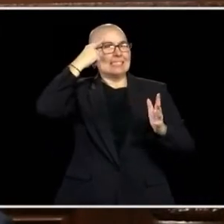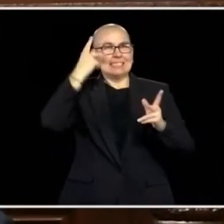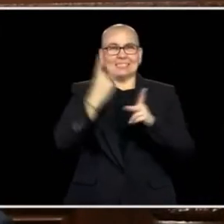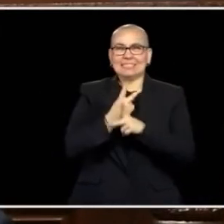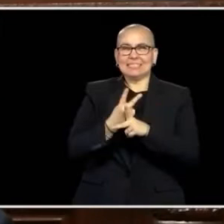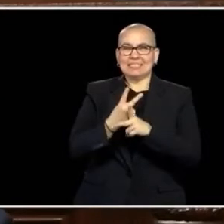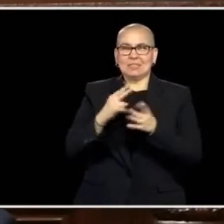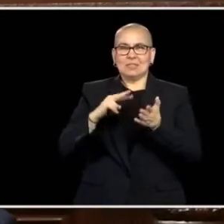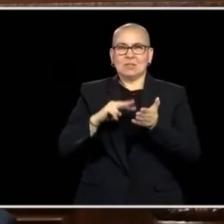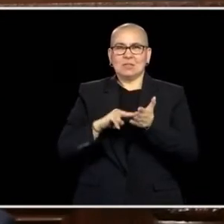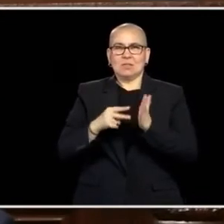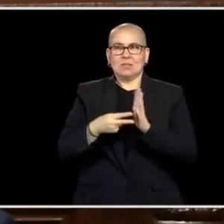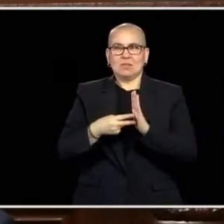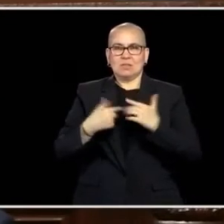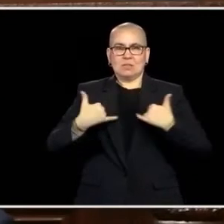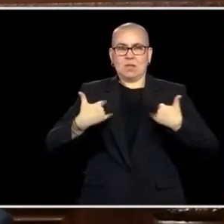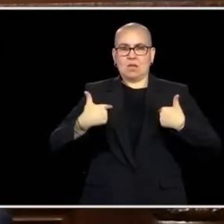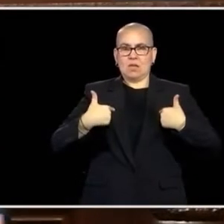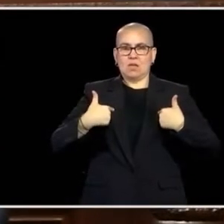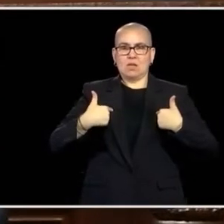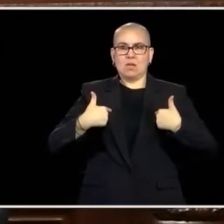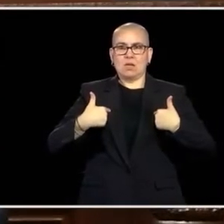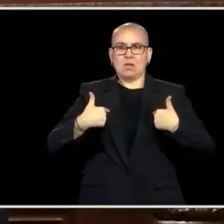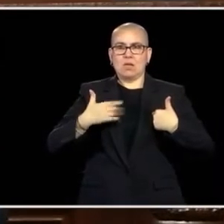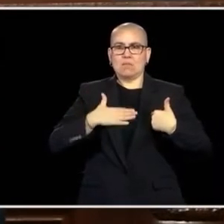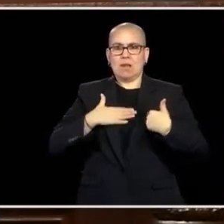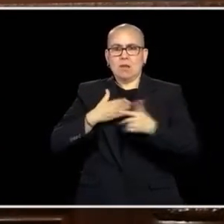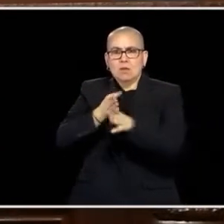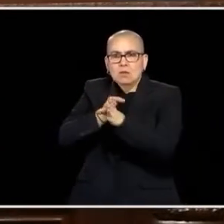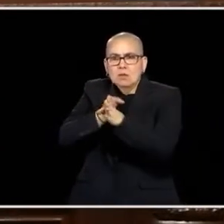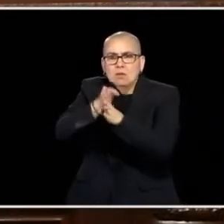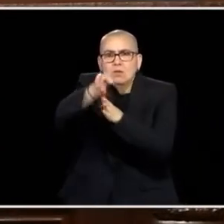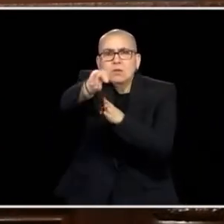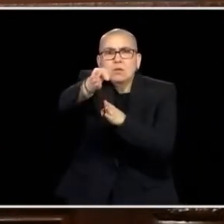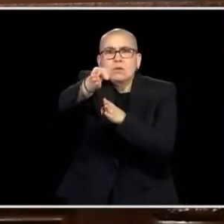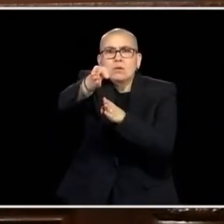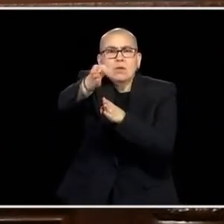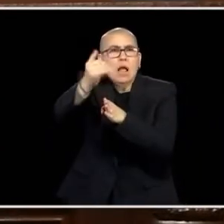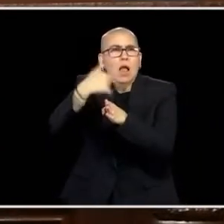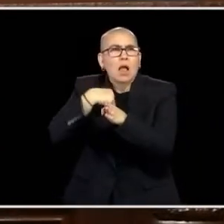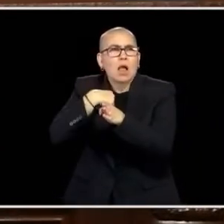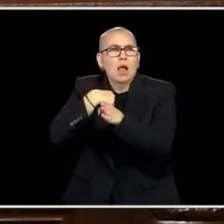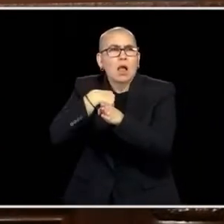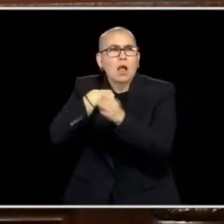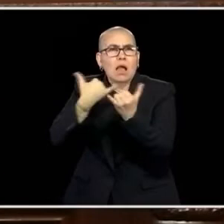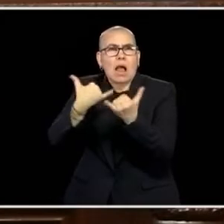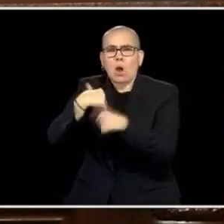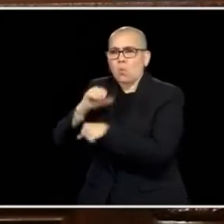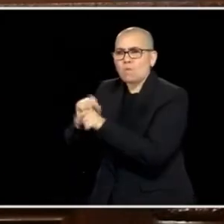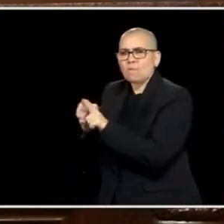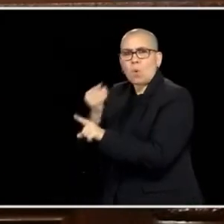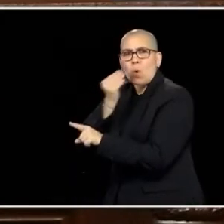ABOUT WHAT IT MEANS TO HAVE A CAREER AND BE A JOYFUL, HEALTHY WORK ENVIRONMENT. SO I WOULD MAKE THE CASE TO